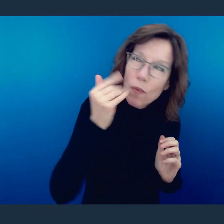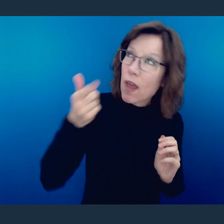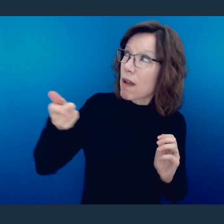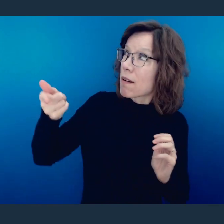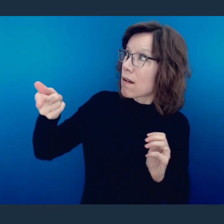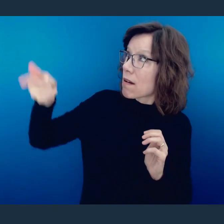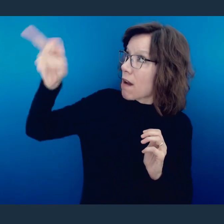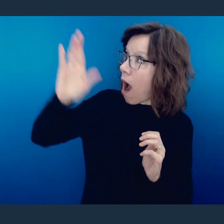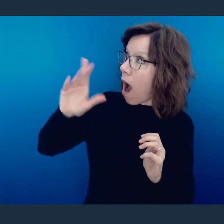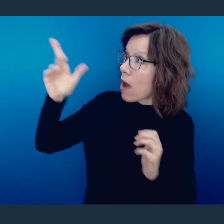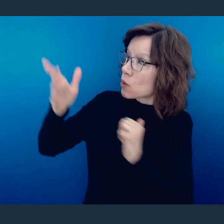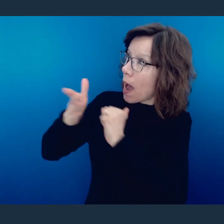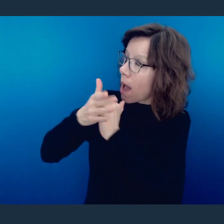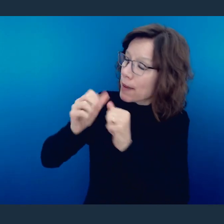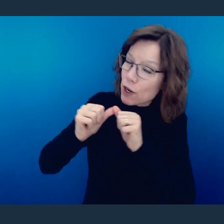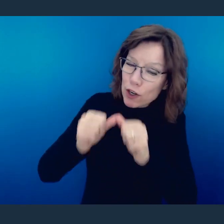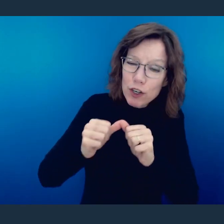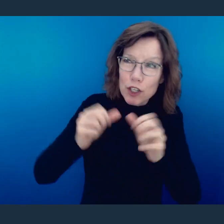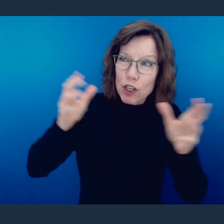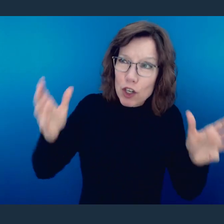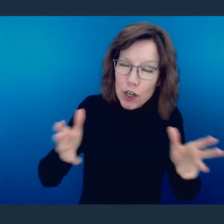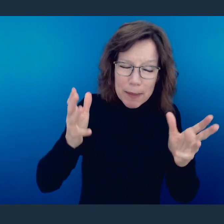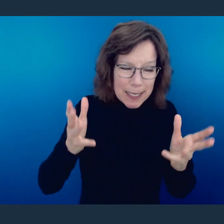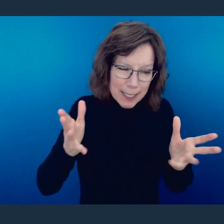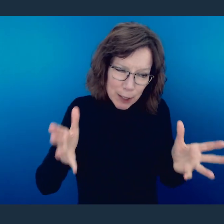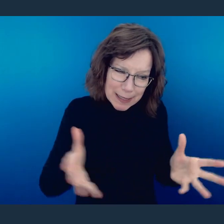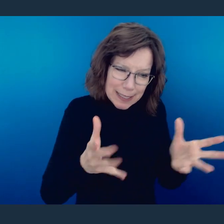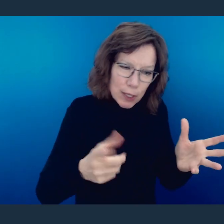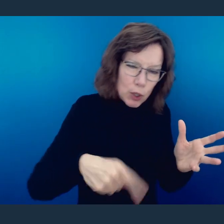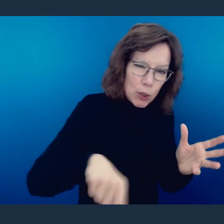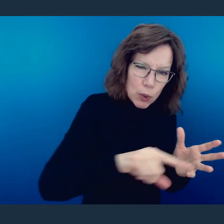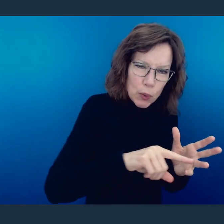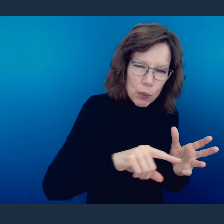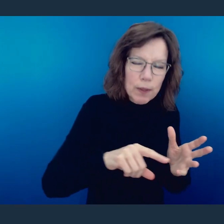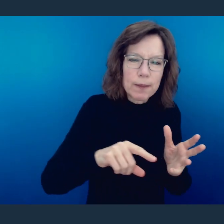about. He says, may the God of endurance and encouragement grant you. Let me cut it up